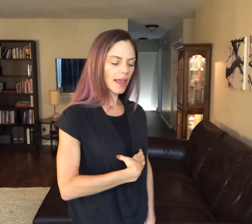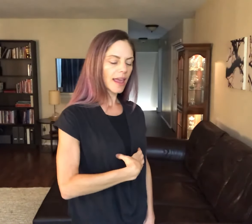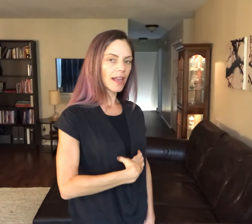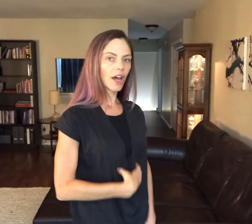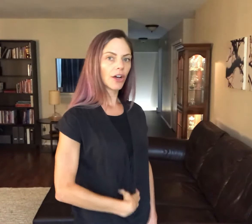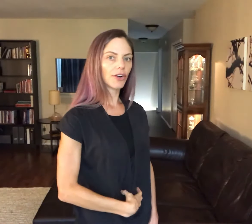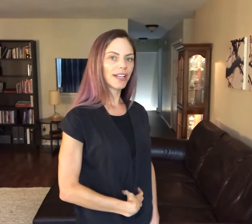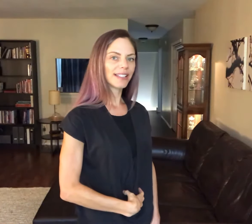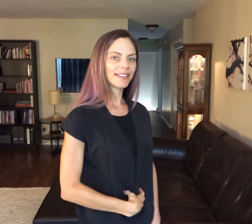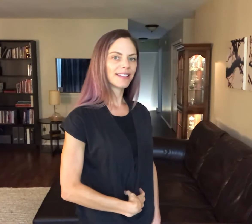and "hungry."